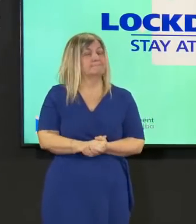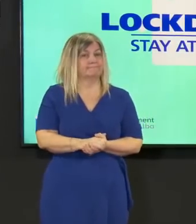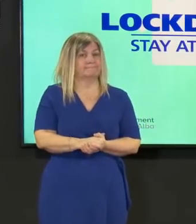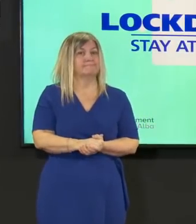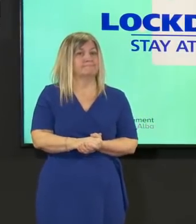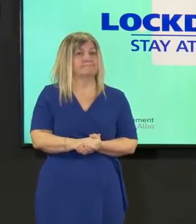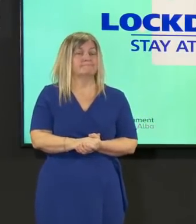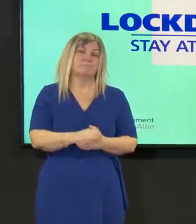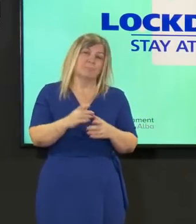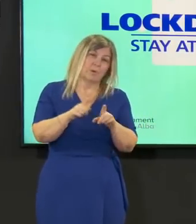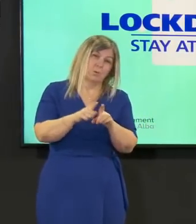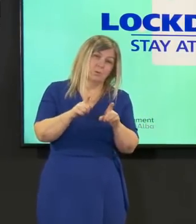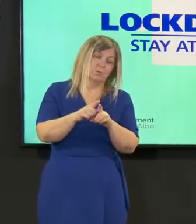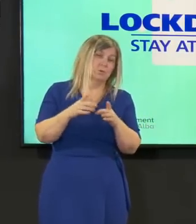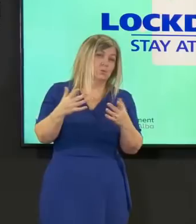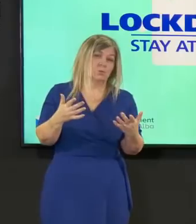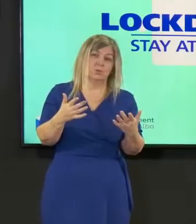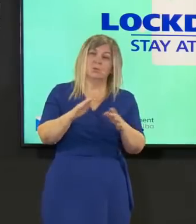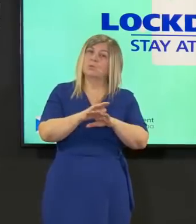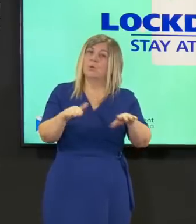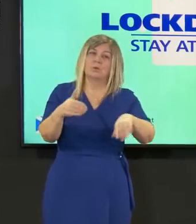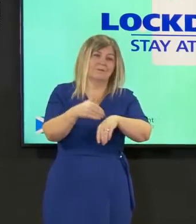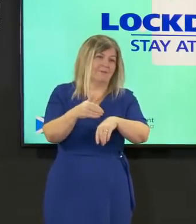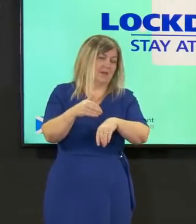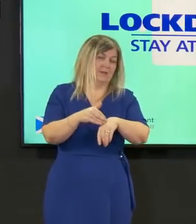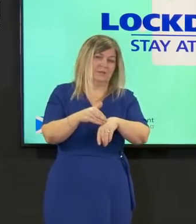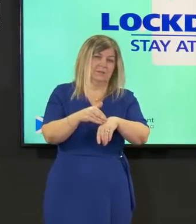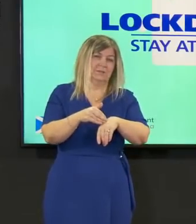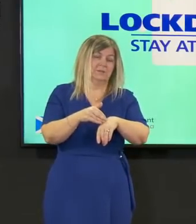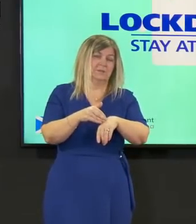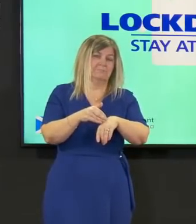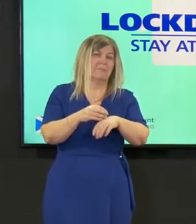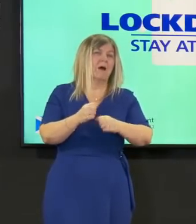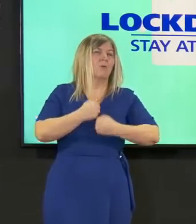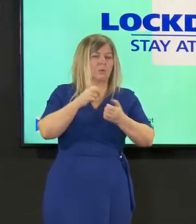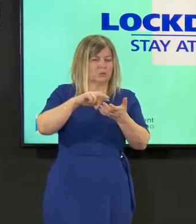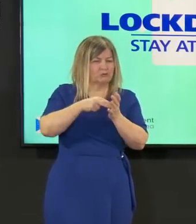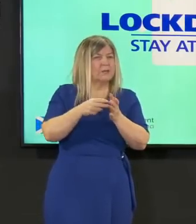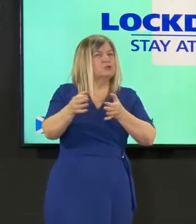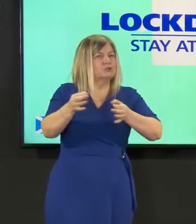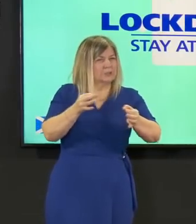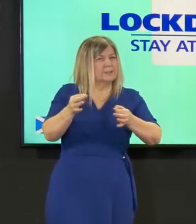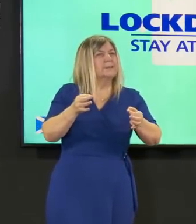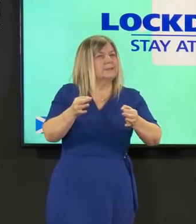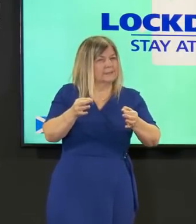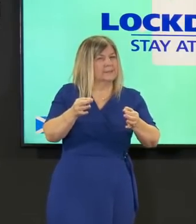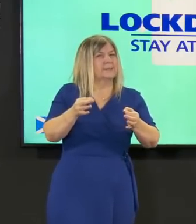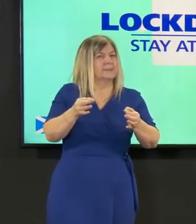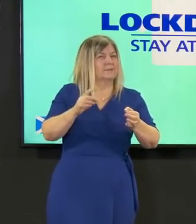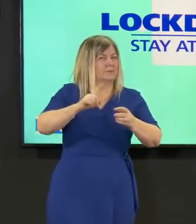minister set out last week are the steps out of where we are now uh towards the end of april and